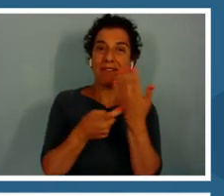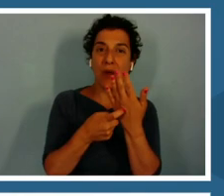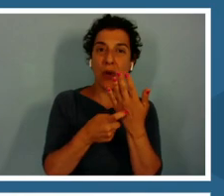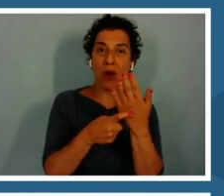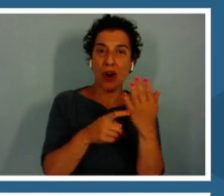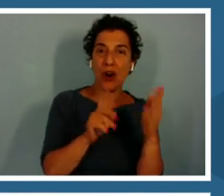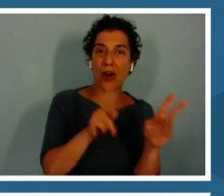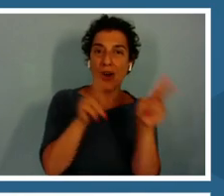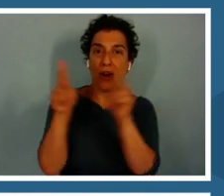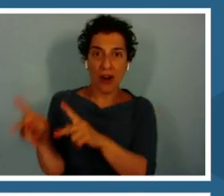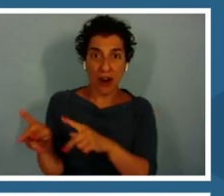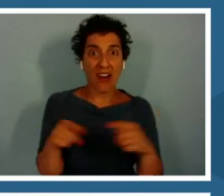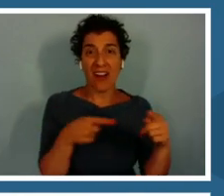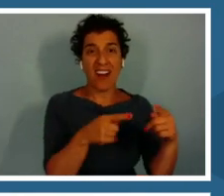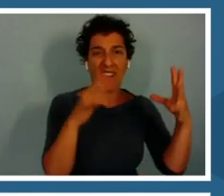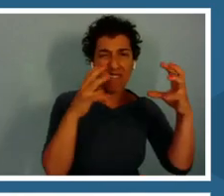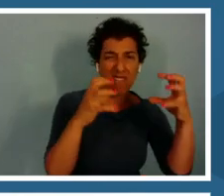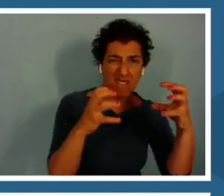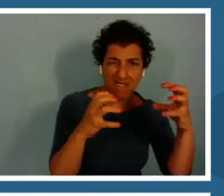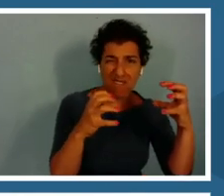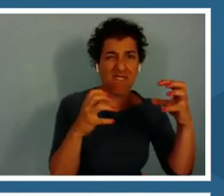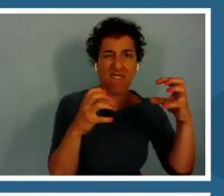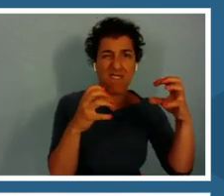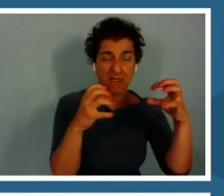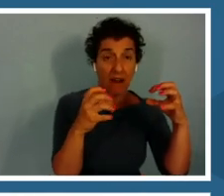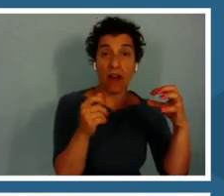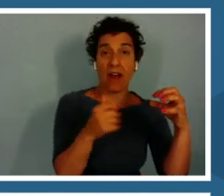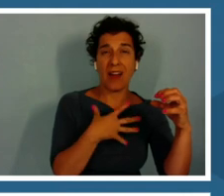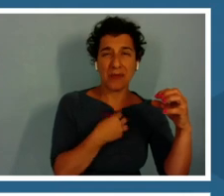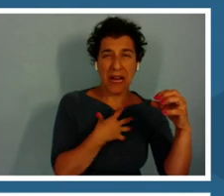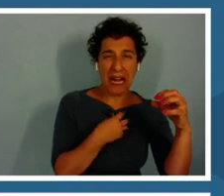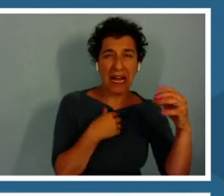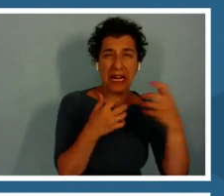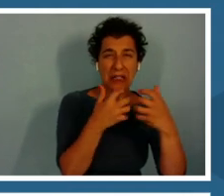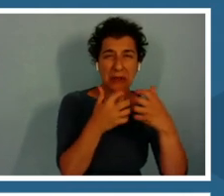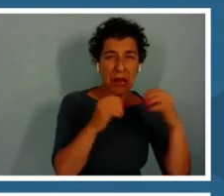It all starts white and muted in color and as they discover more sea life, the reef is